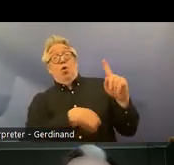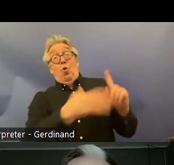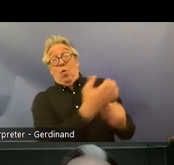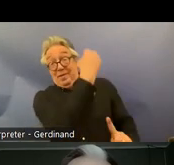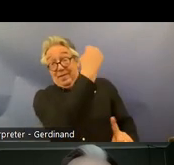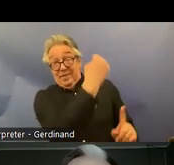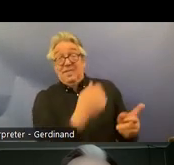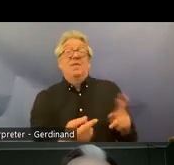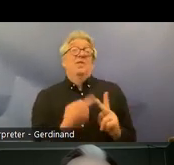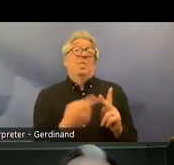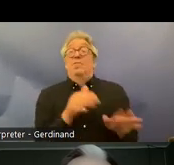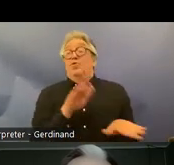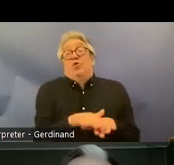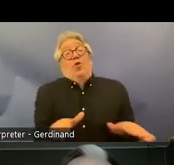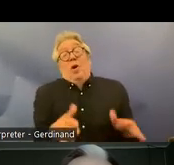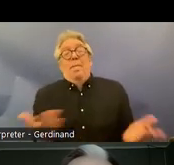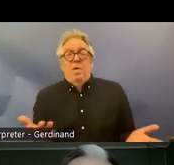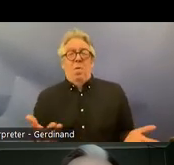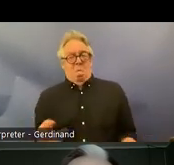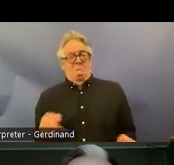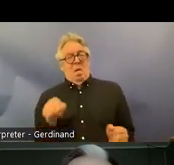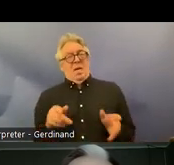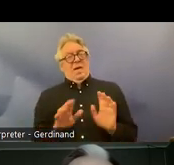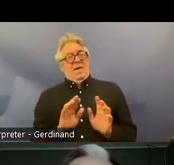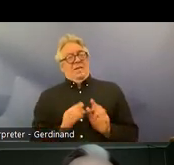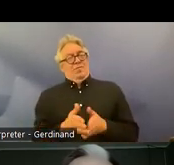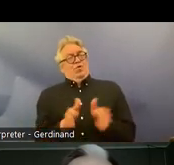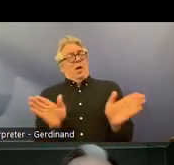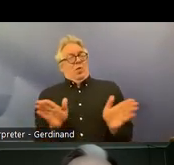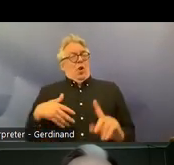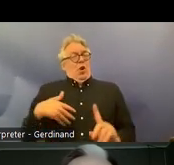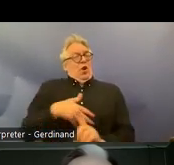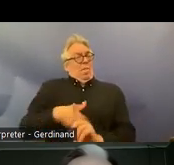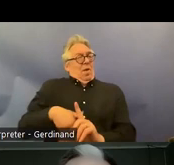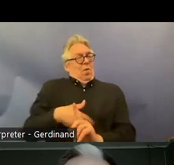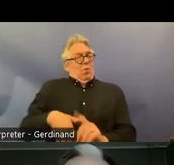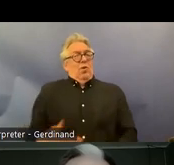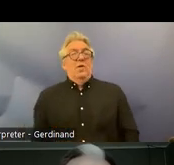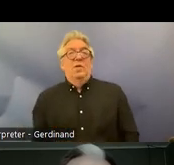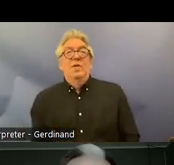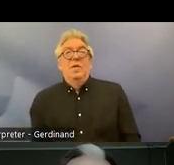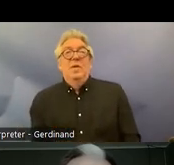um so this is broadly speaking where uh the the generally the forms of